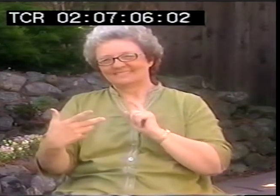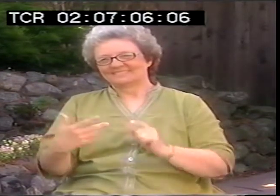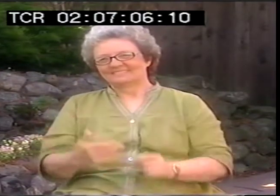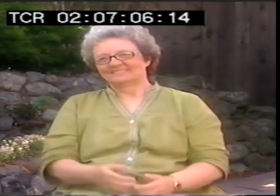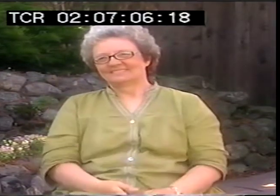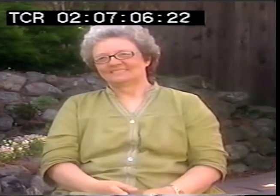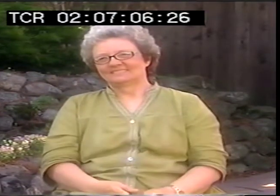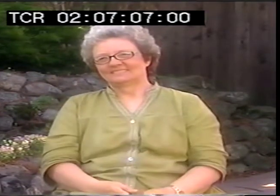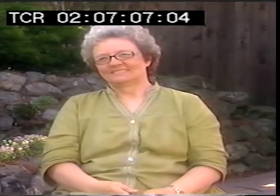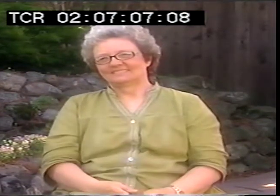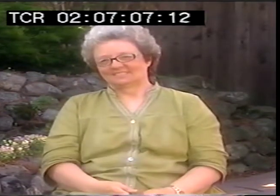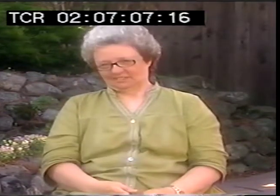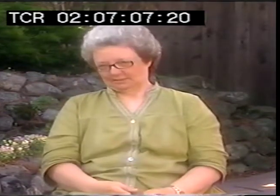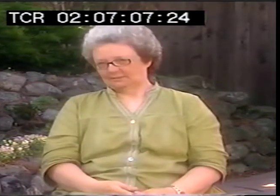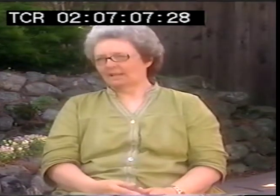You have to have tools to utilize.